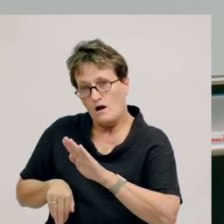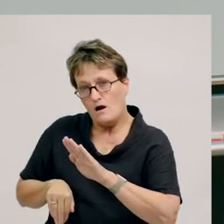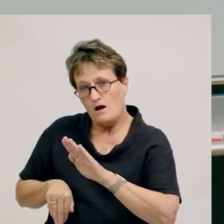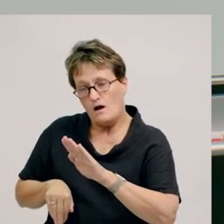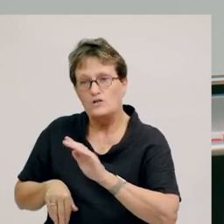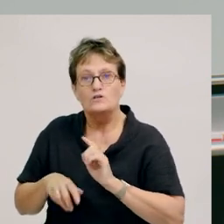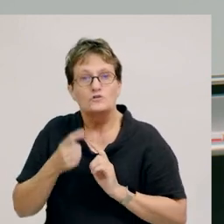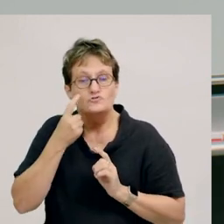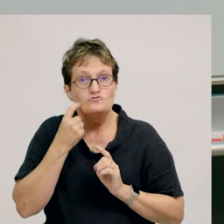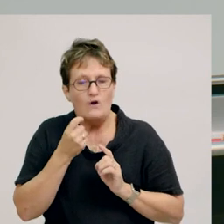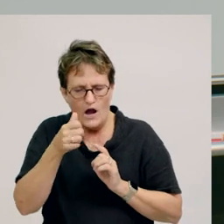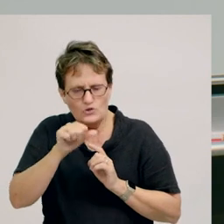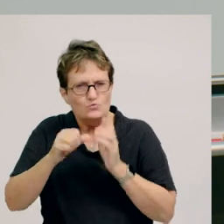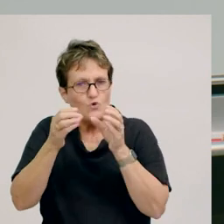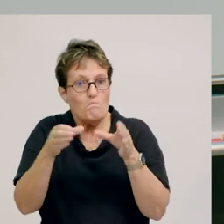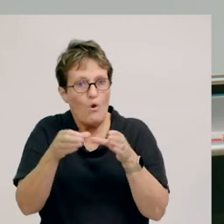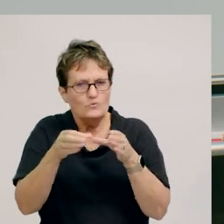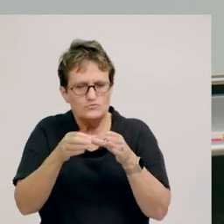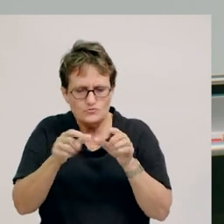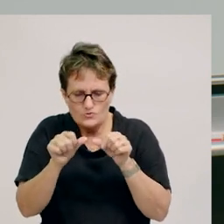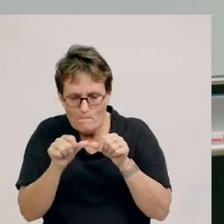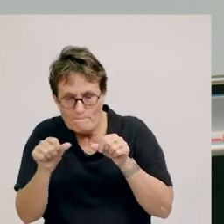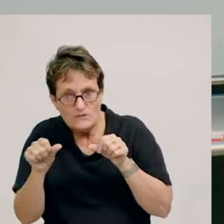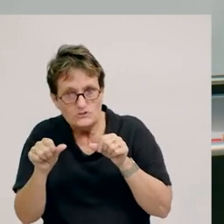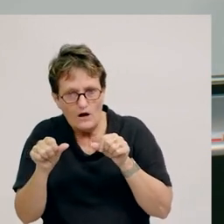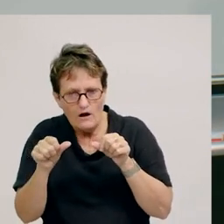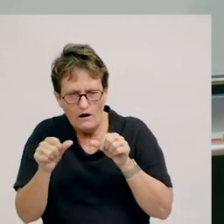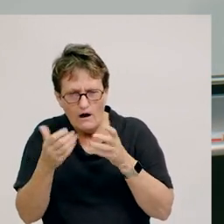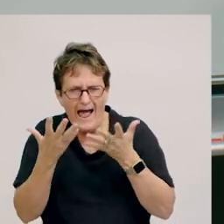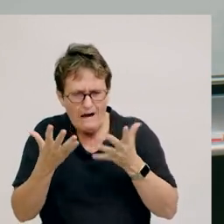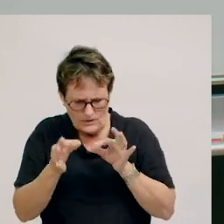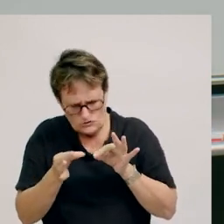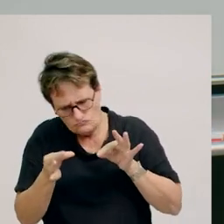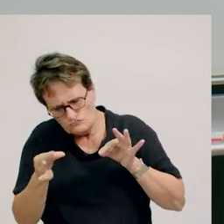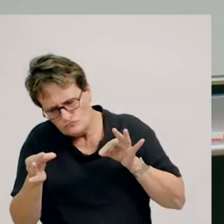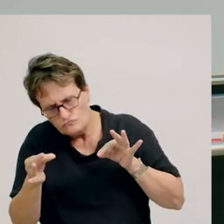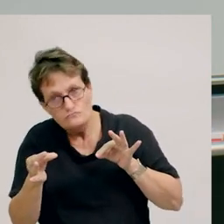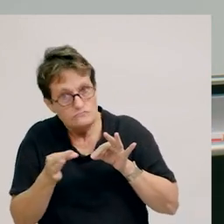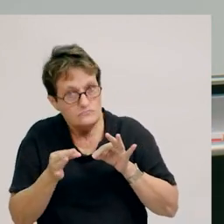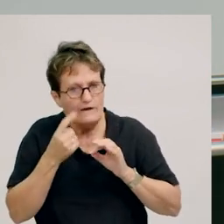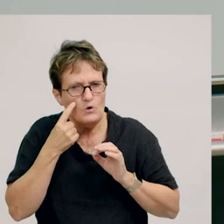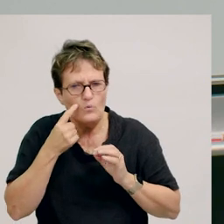I'm going to use blocks to measure how much it stretches to. Okay.